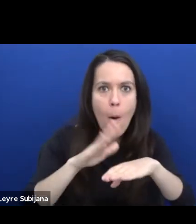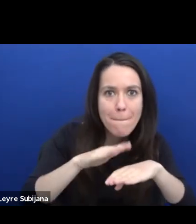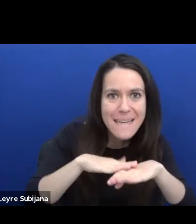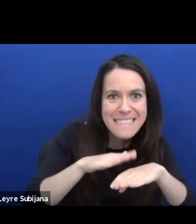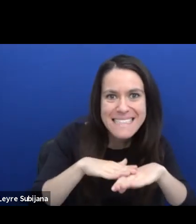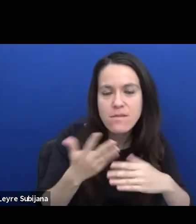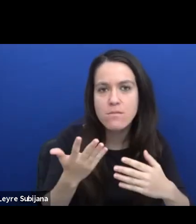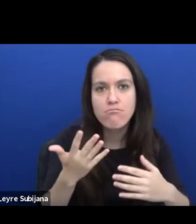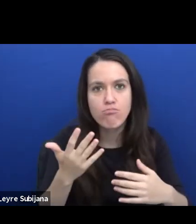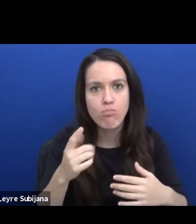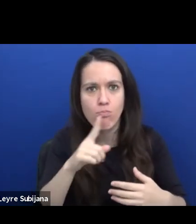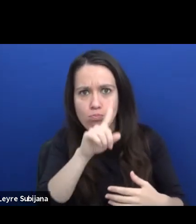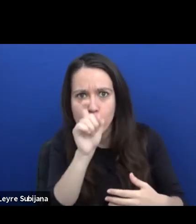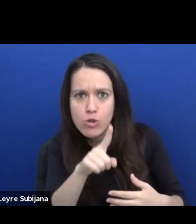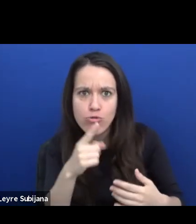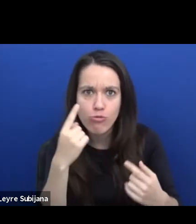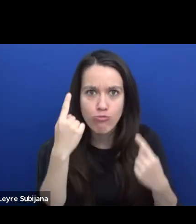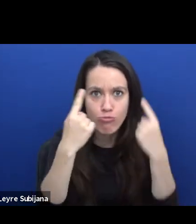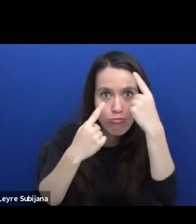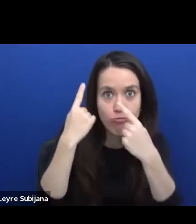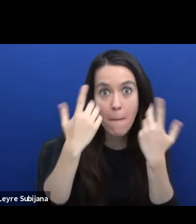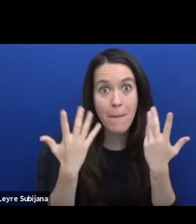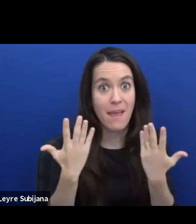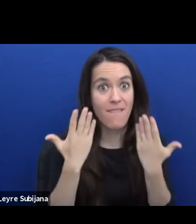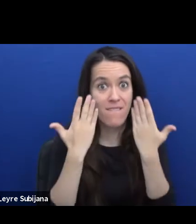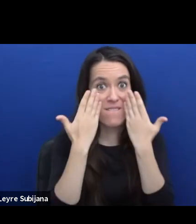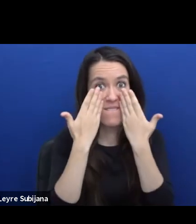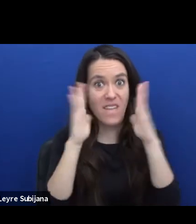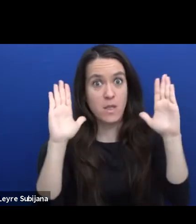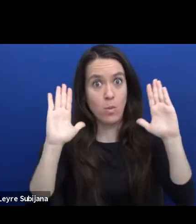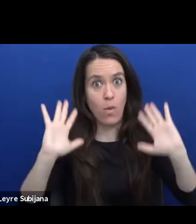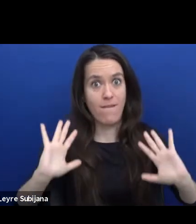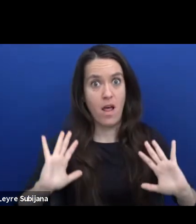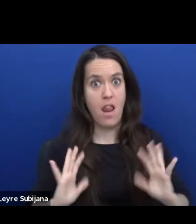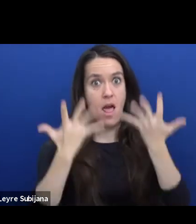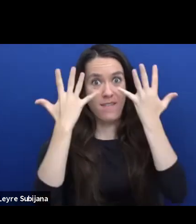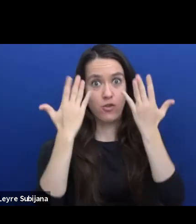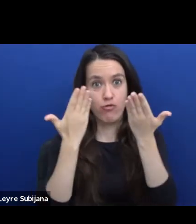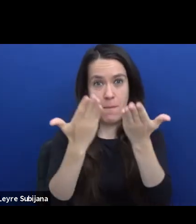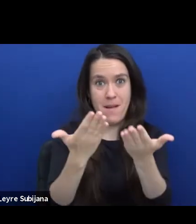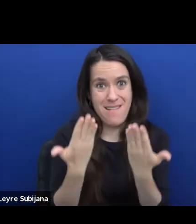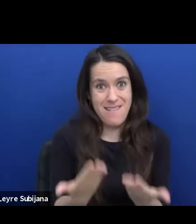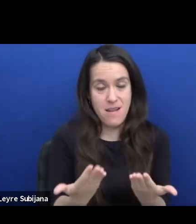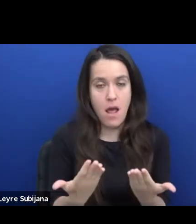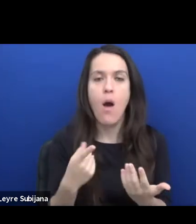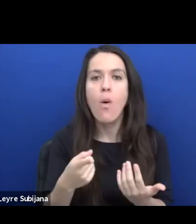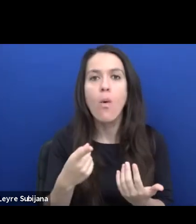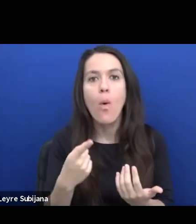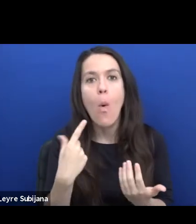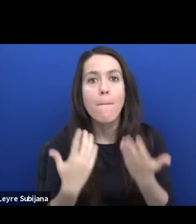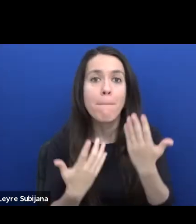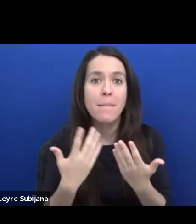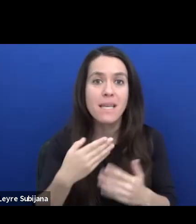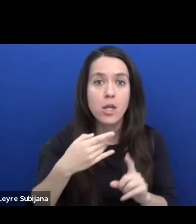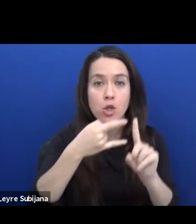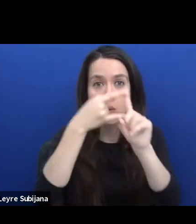if you are joining us from Facebook live stream, or if you are right now in Zoom, you can use the Q&A tool,